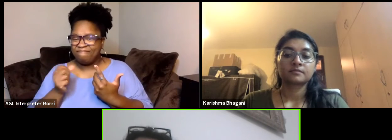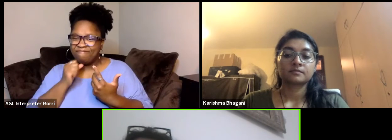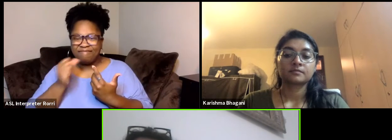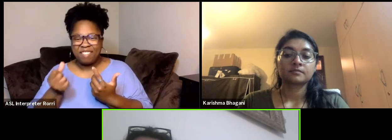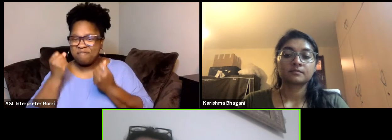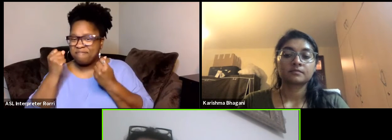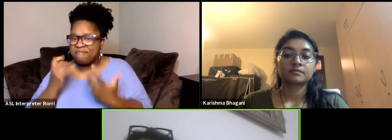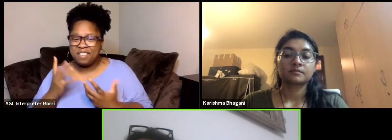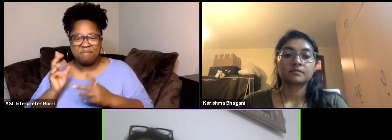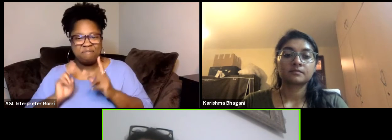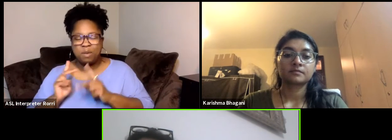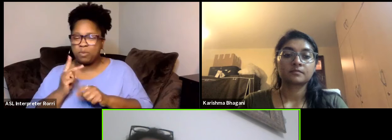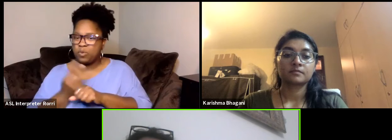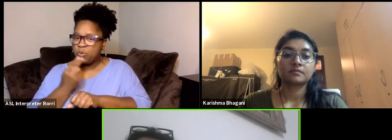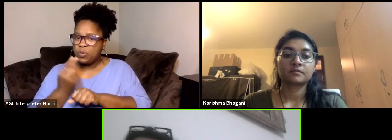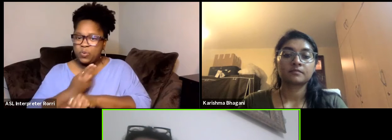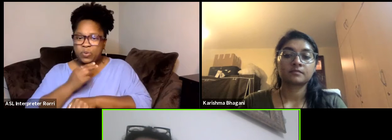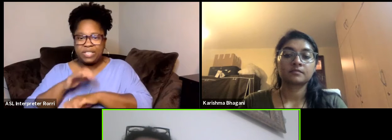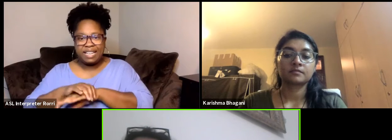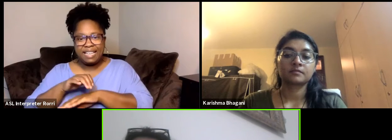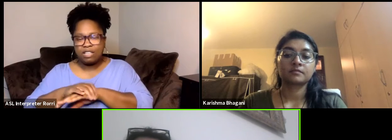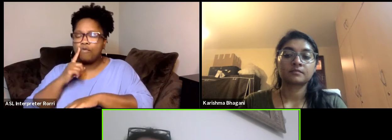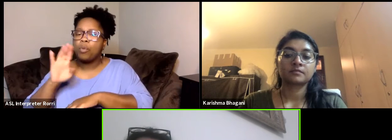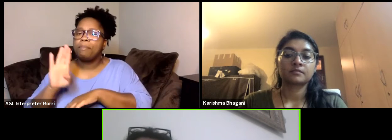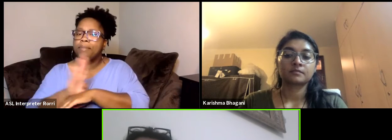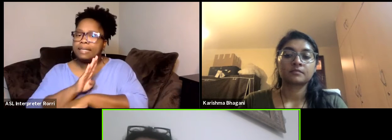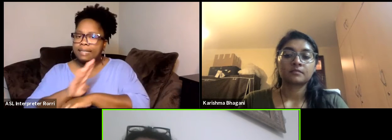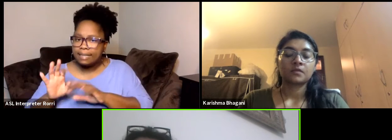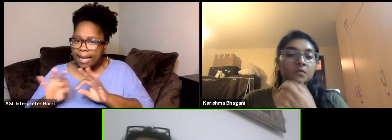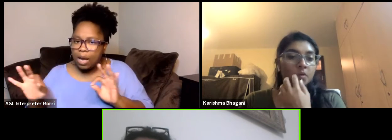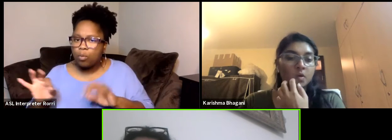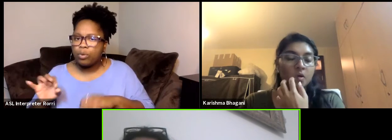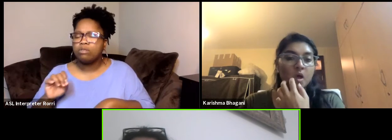and use it as a business language or interaction language.